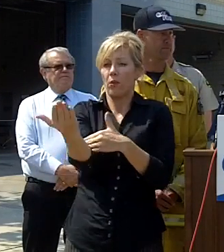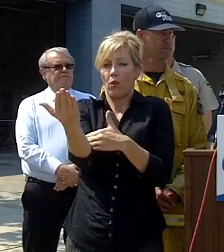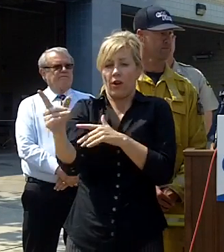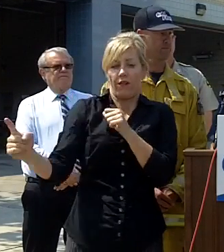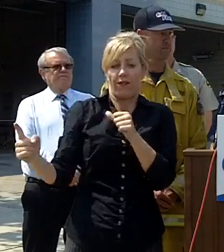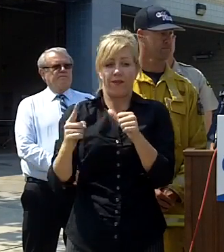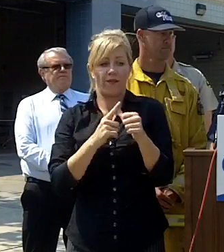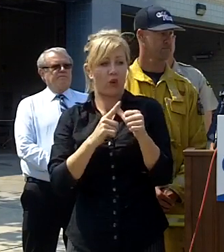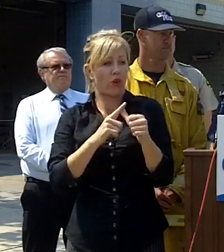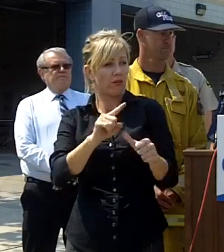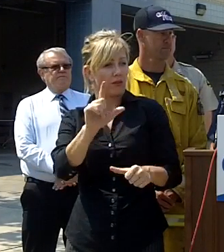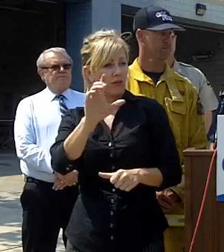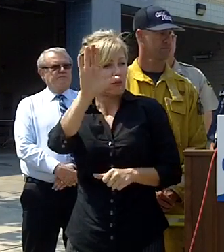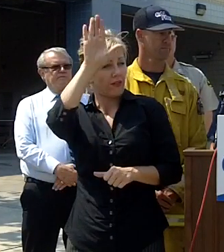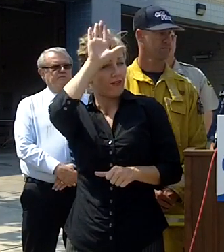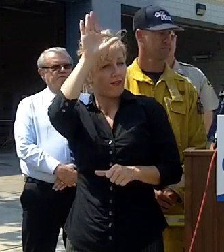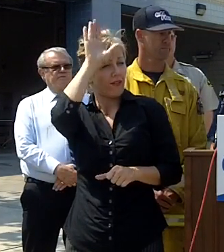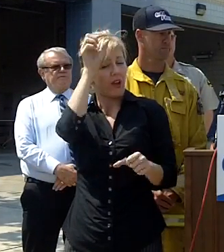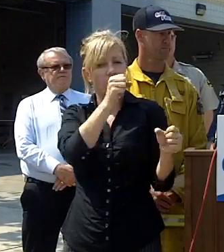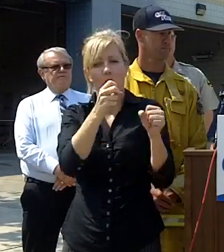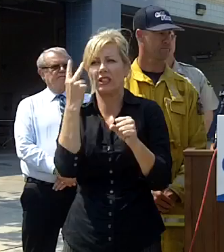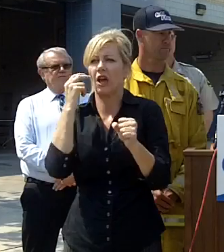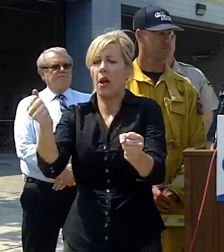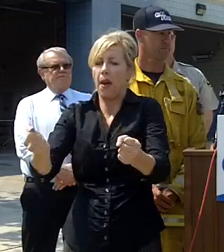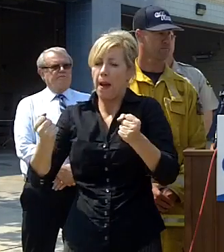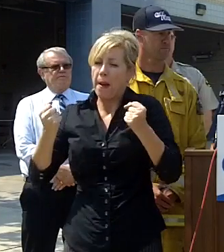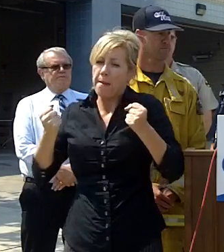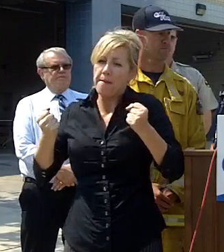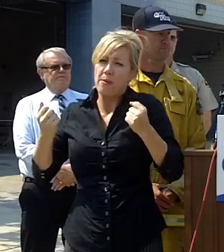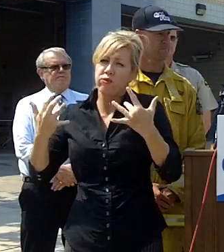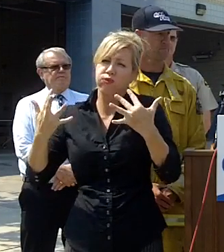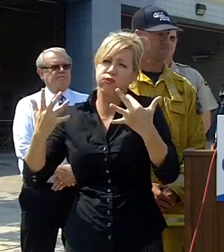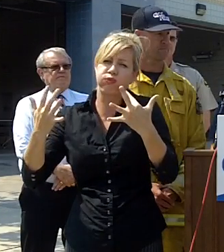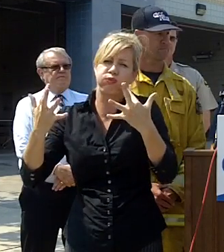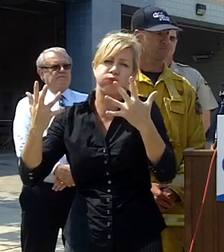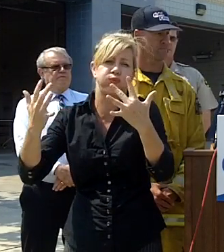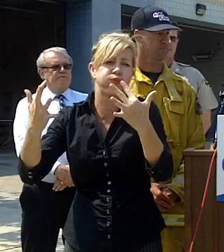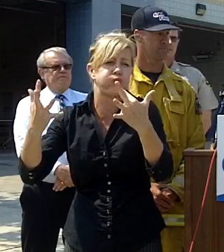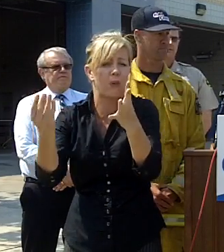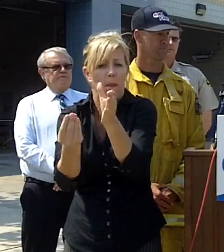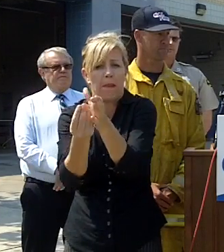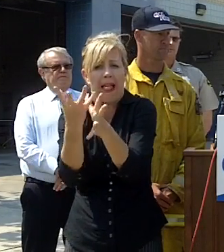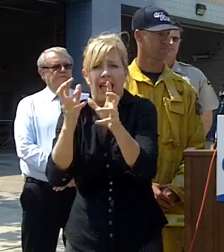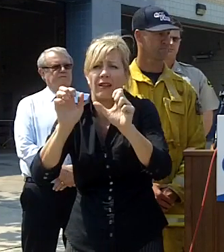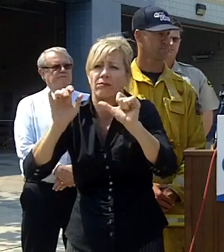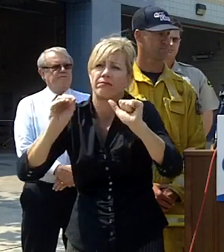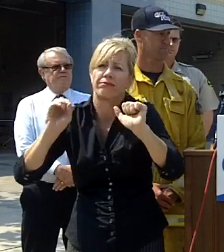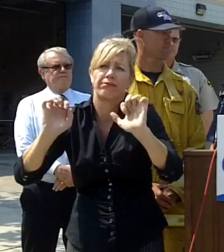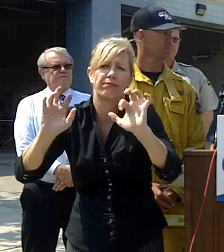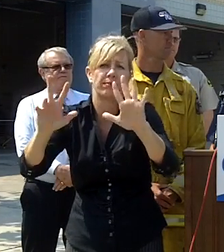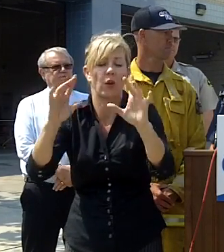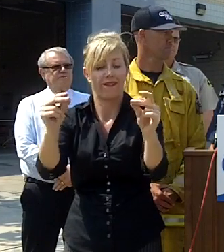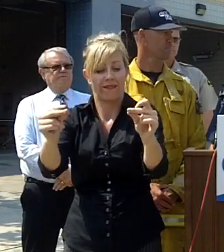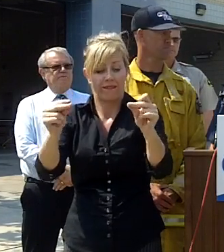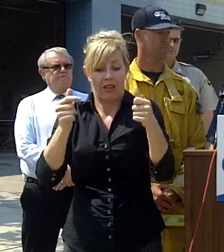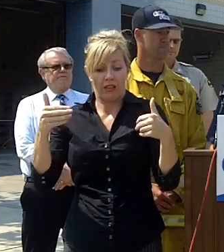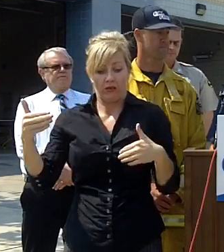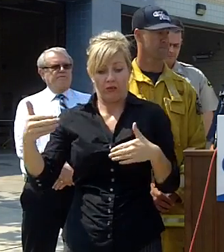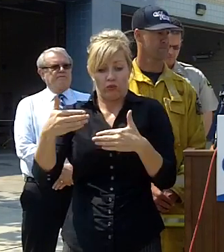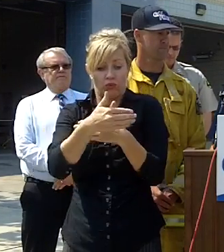reported rapid rate of spread in heavy fuels the fire quickly jump del Camino Real and was up into